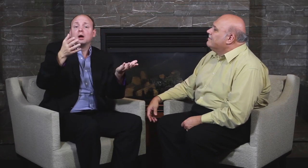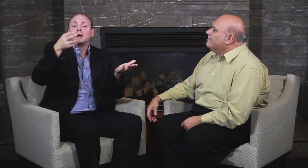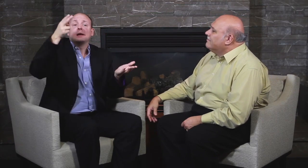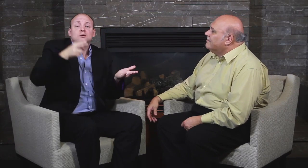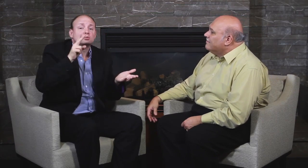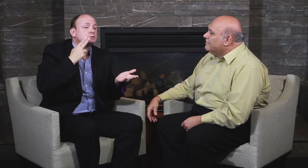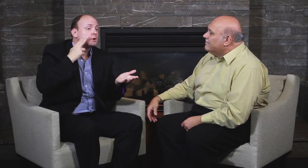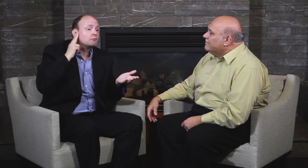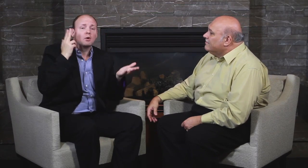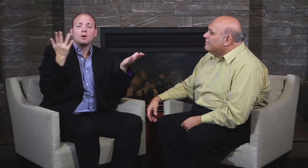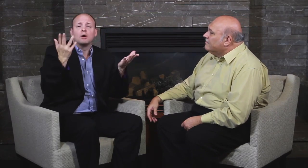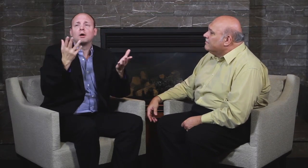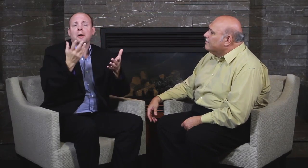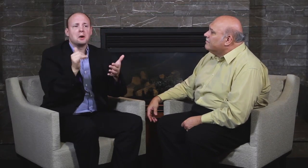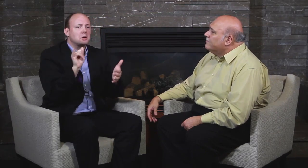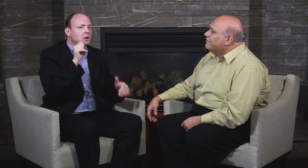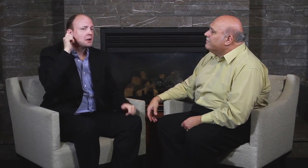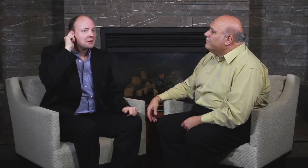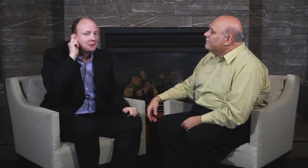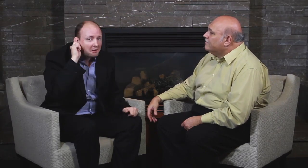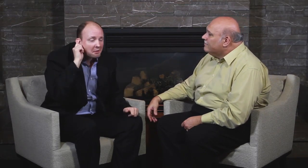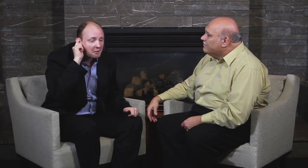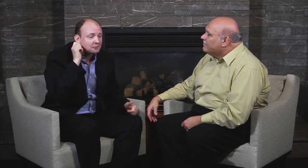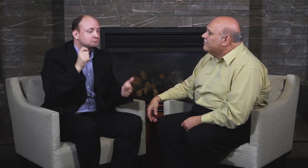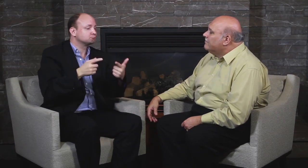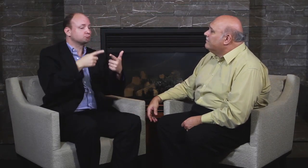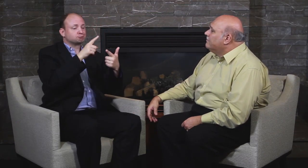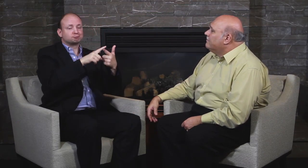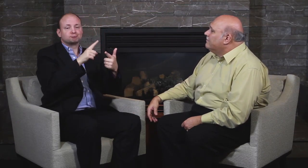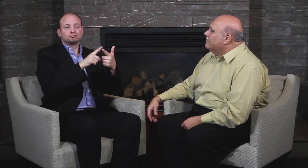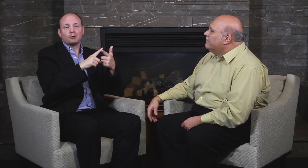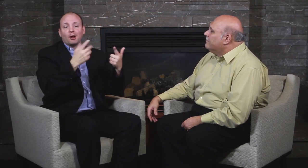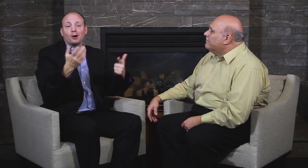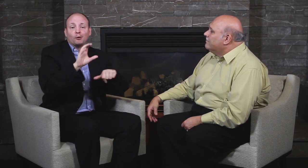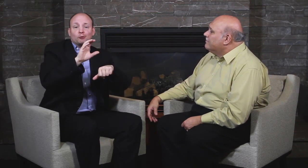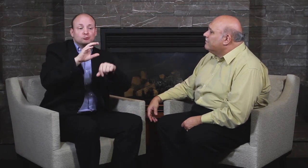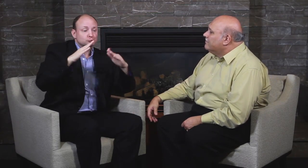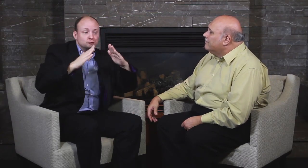back on the past to understand histories such